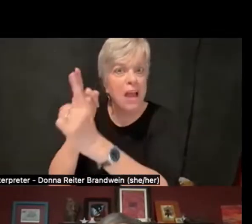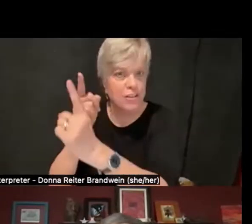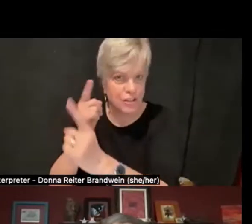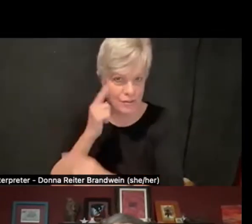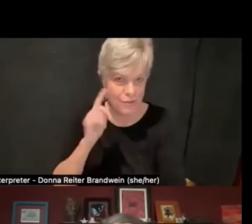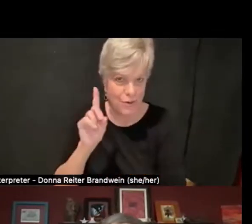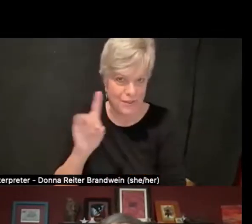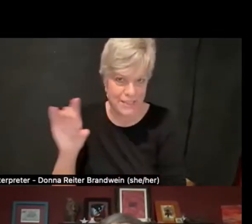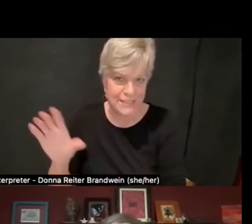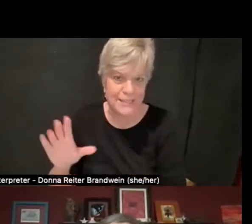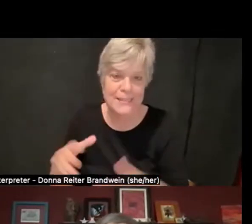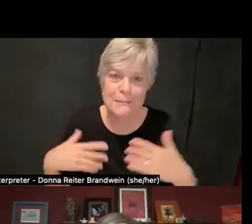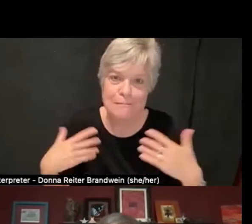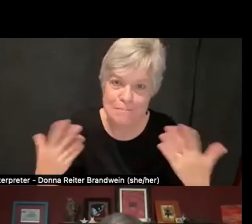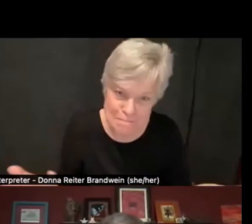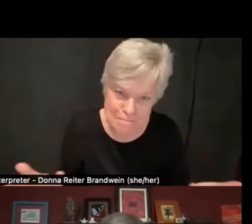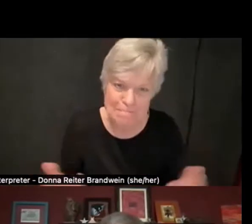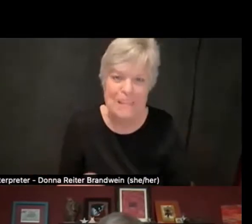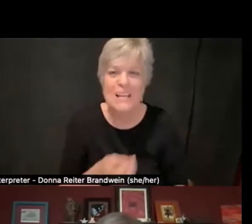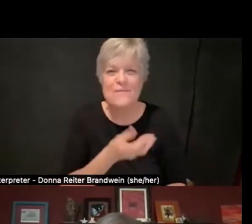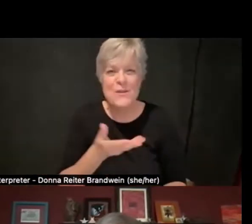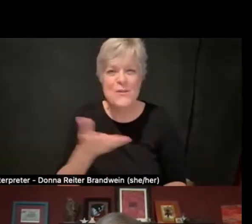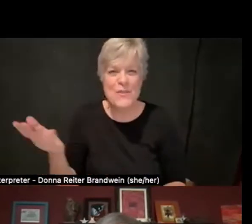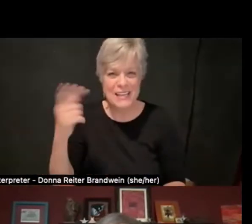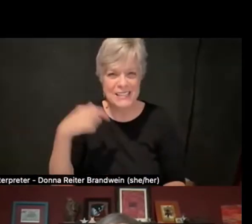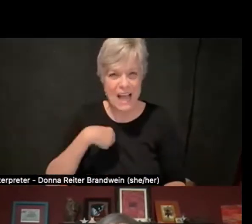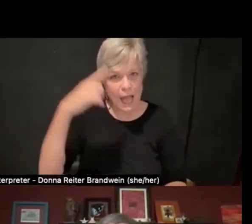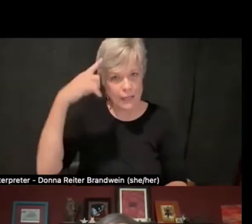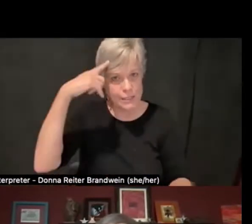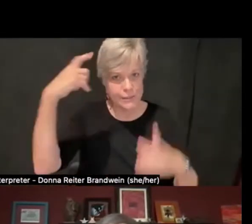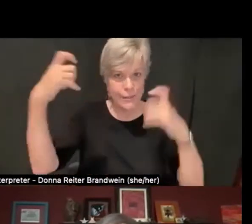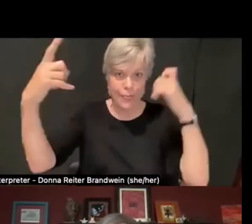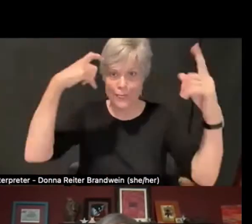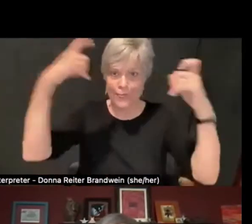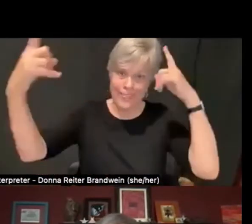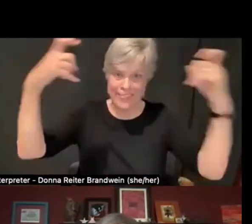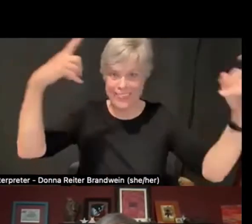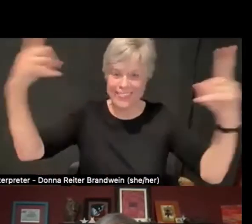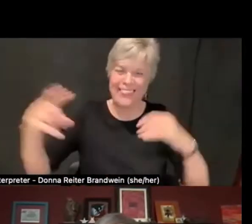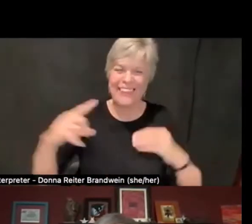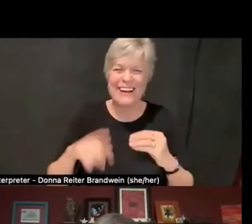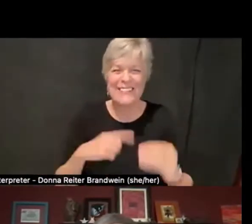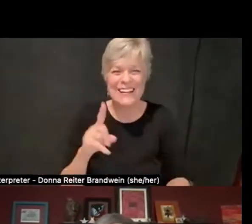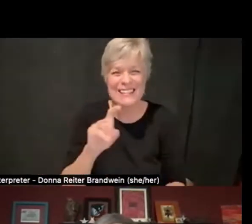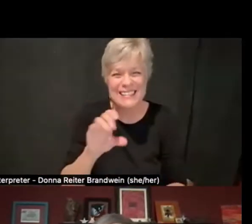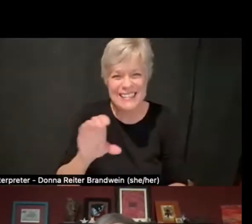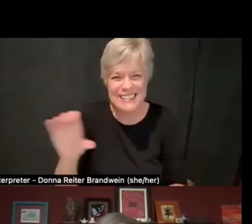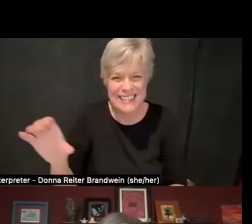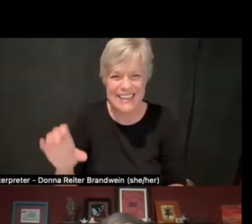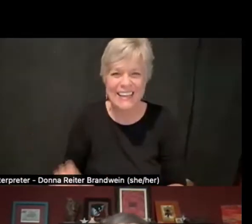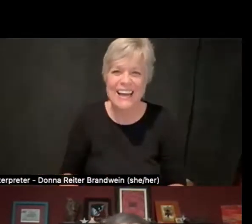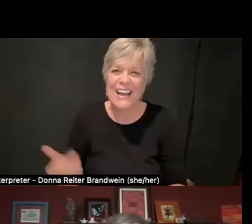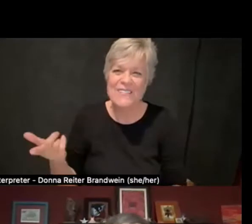like, streams of consciousness I wanna share around DCCs, and I will pass it to the next speaker.